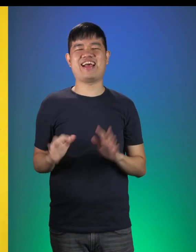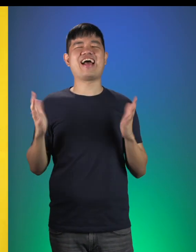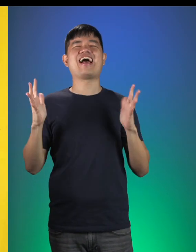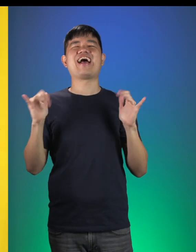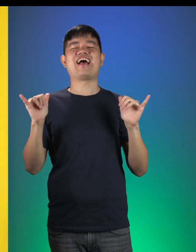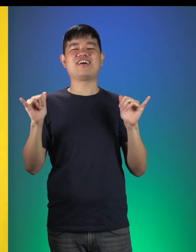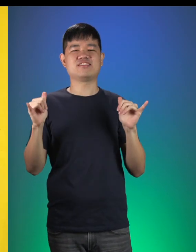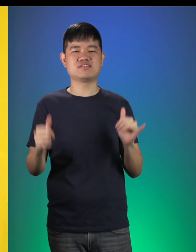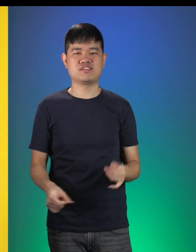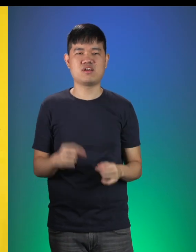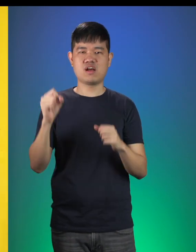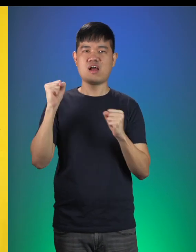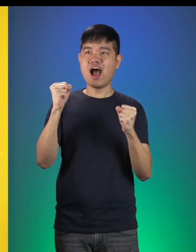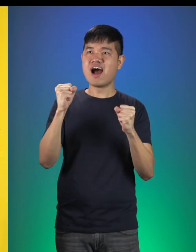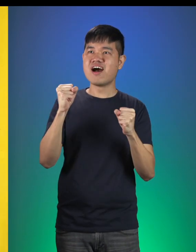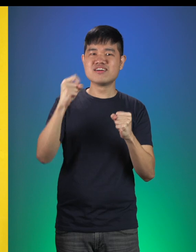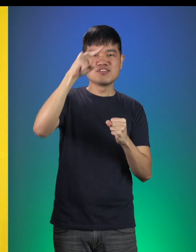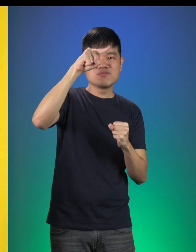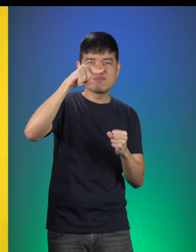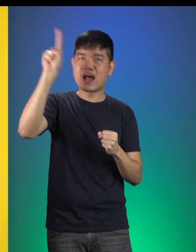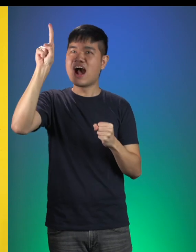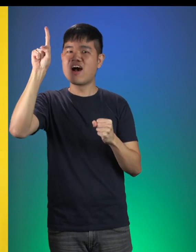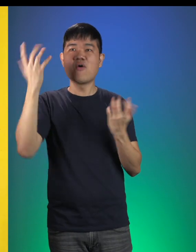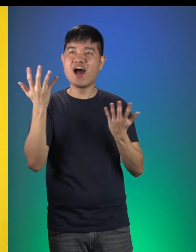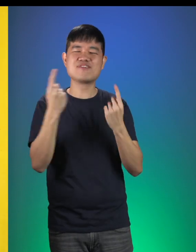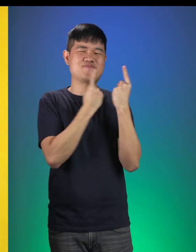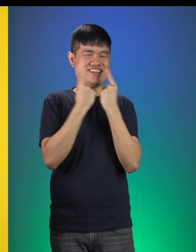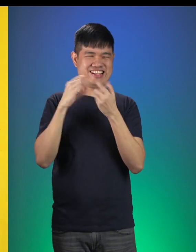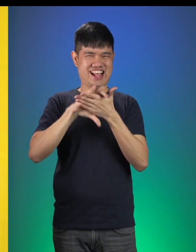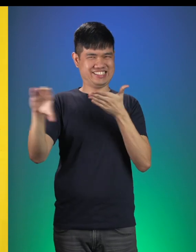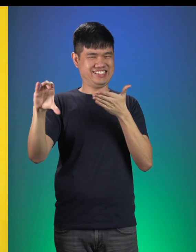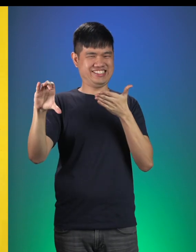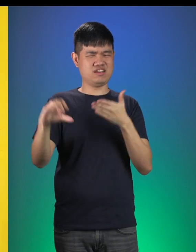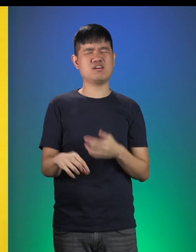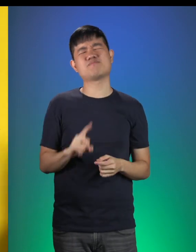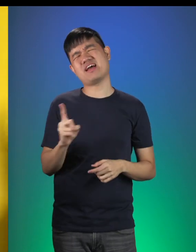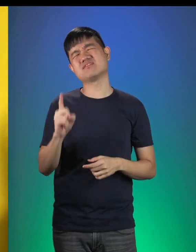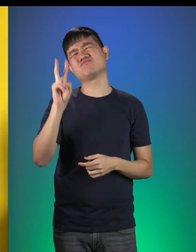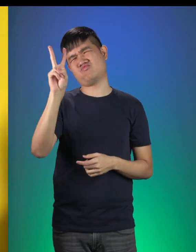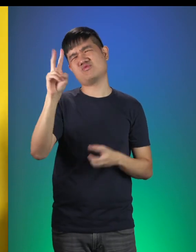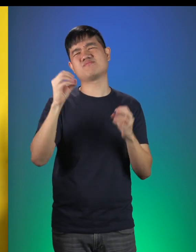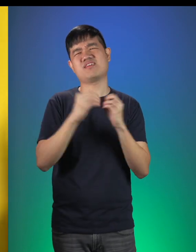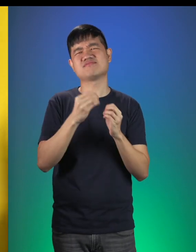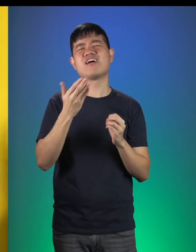She managed to pick up one out of three items! A Birthday Card! But she still had to two more items to get.